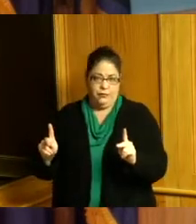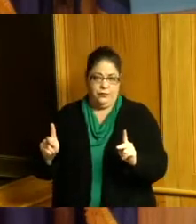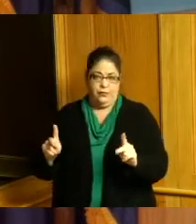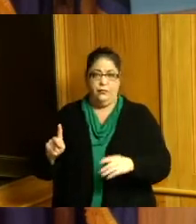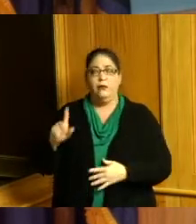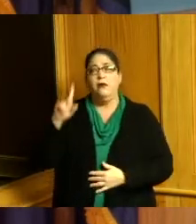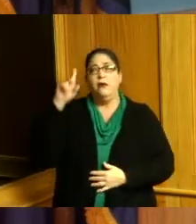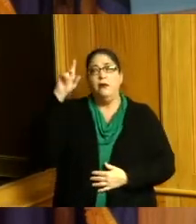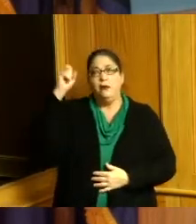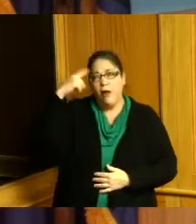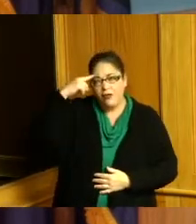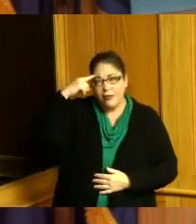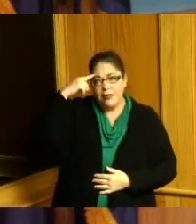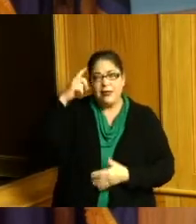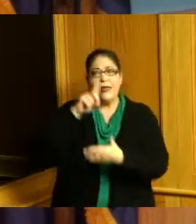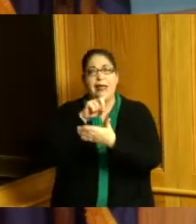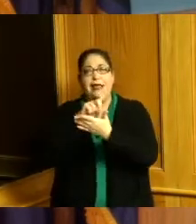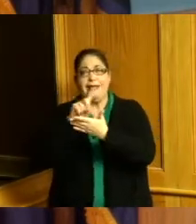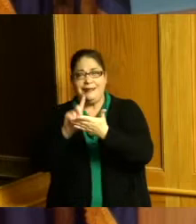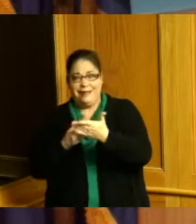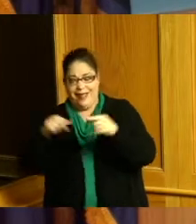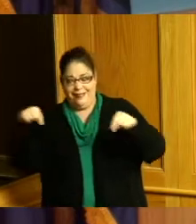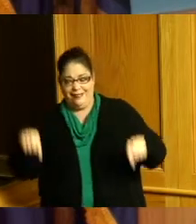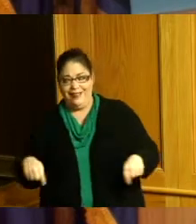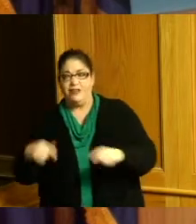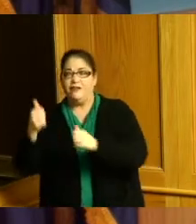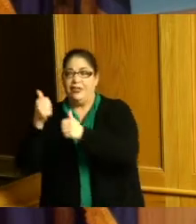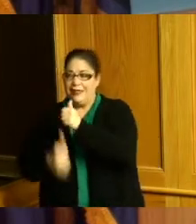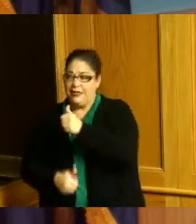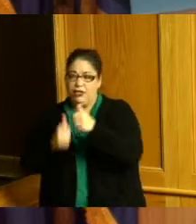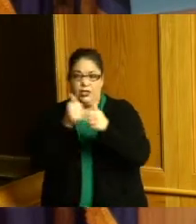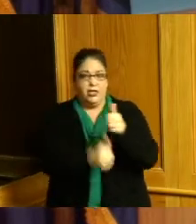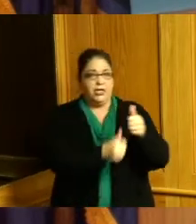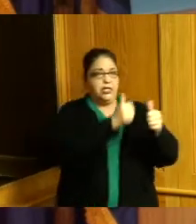each of us to be elected individually and there must be a reason for that we don't run as a